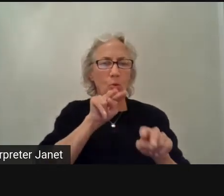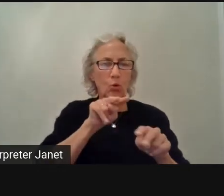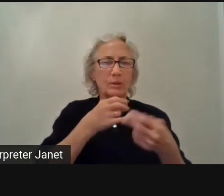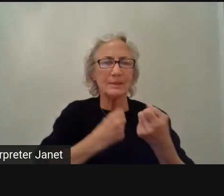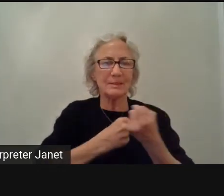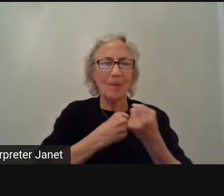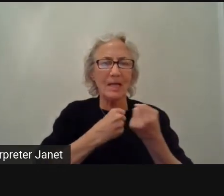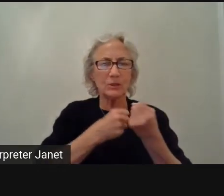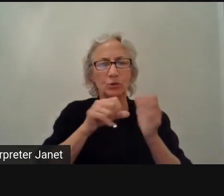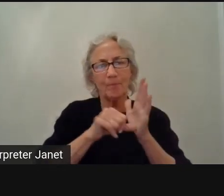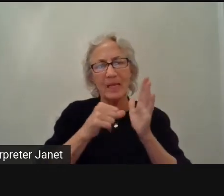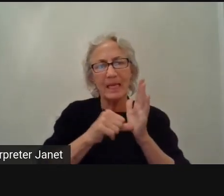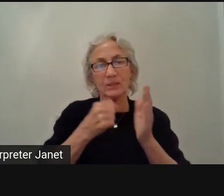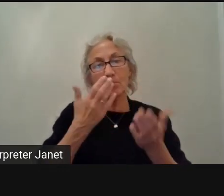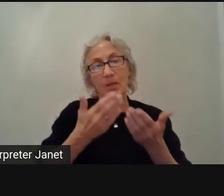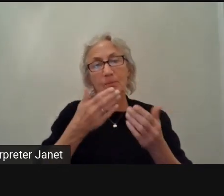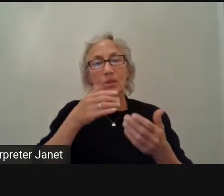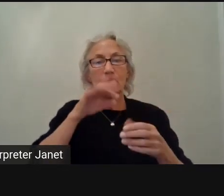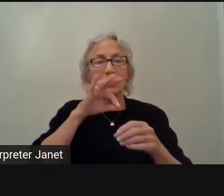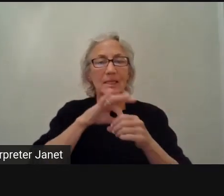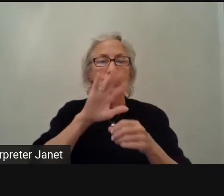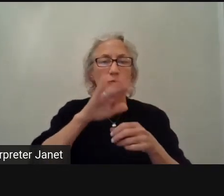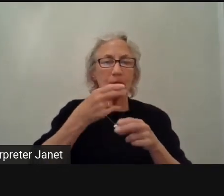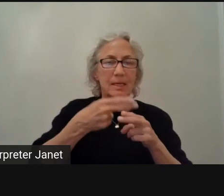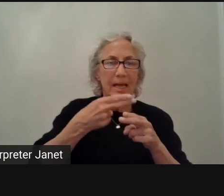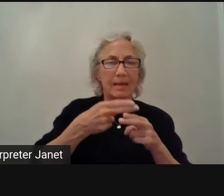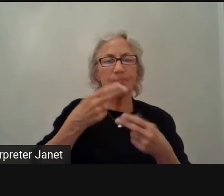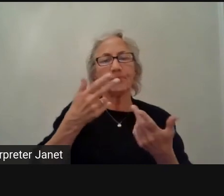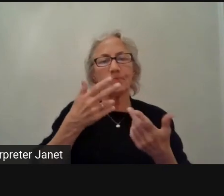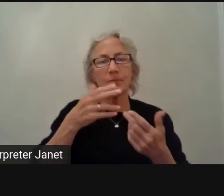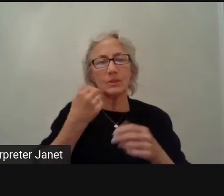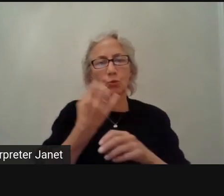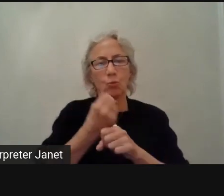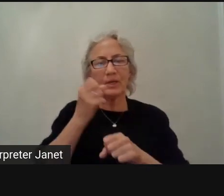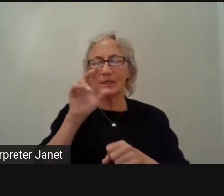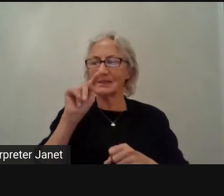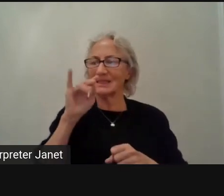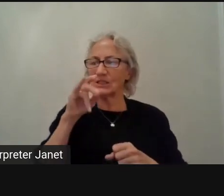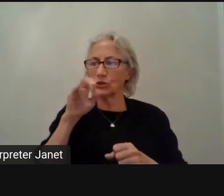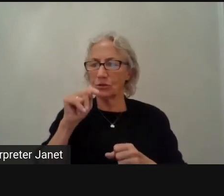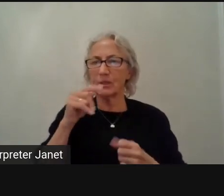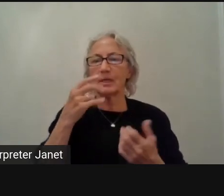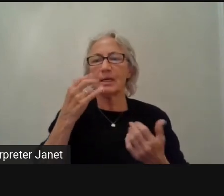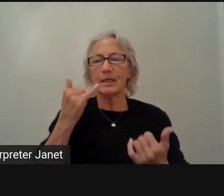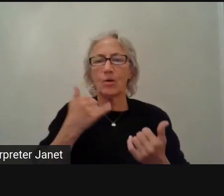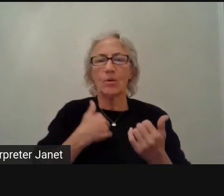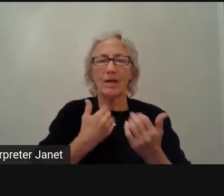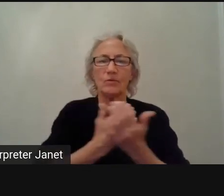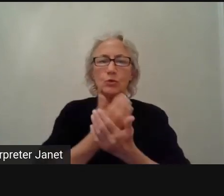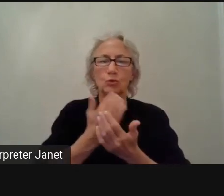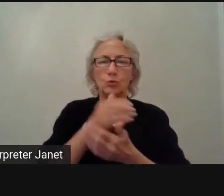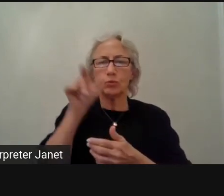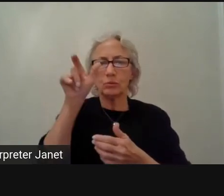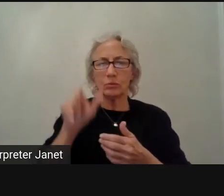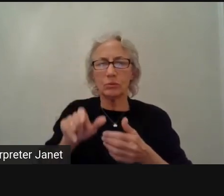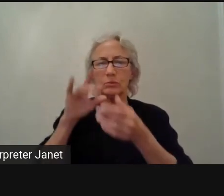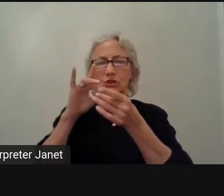We're going to reset the chat, and then there'll be a new chat available to you for the next session. I'll see you right here after the break.